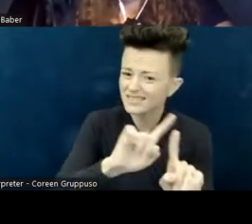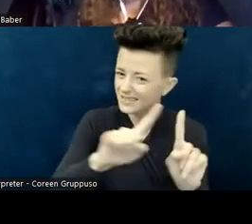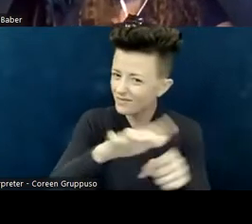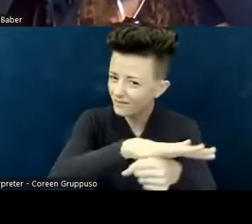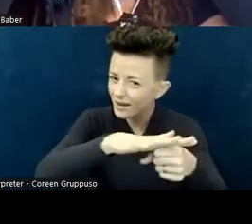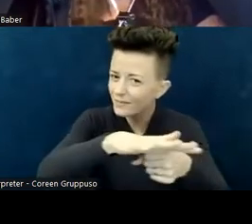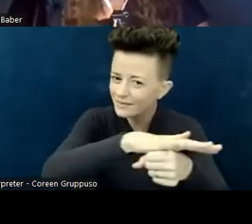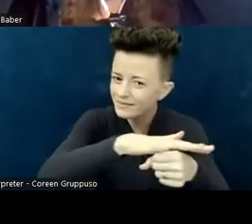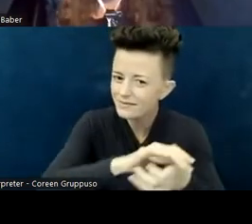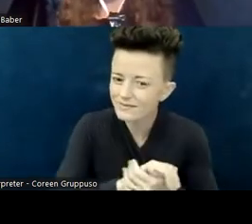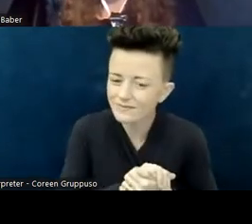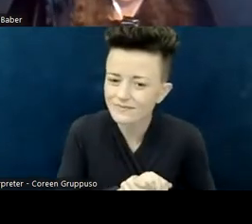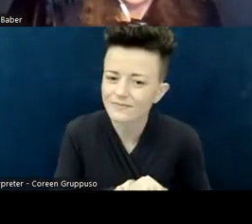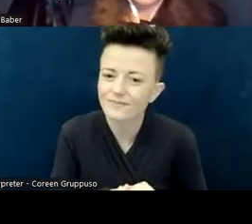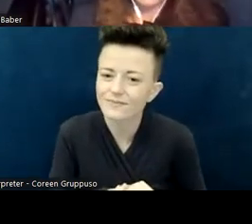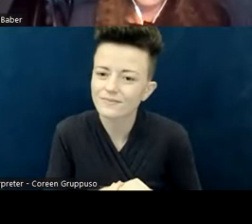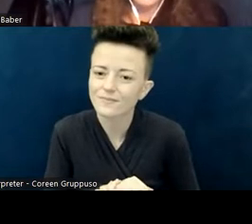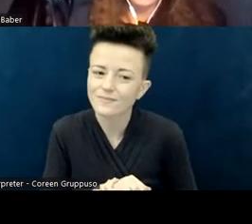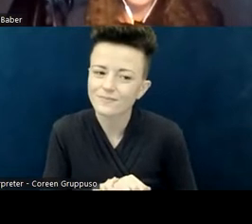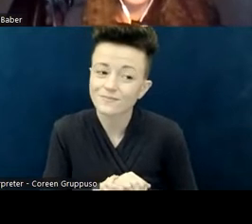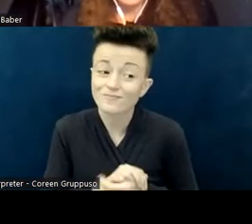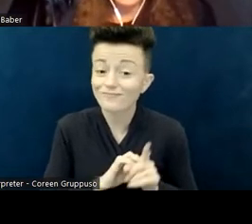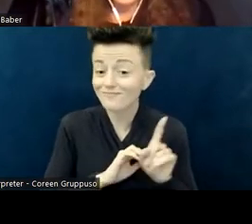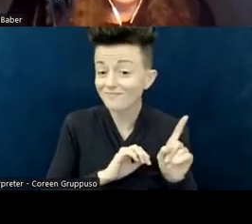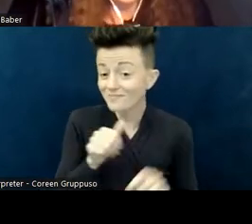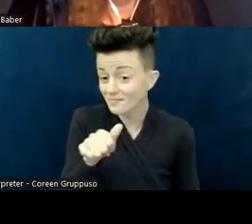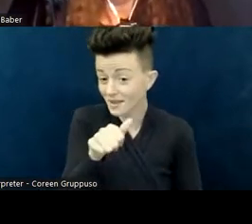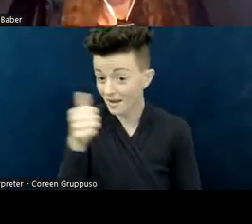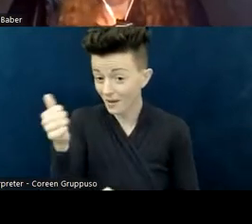Another thing that we can do, if we're engaging in self-reflection,